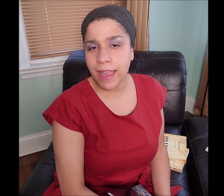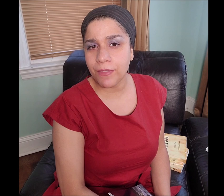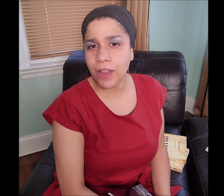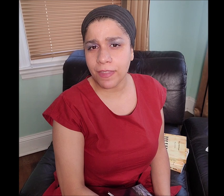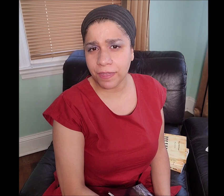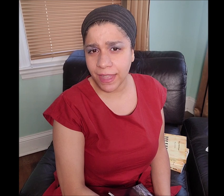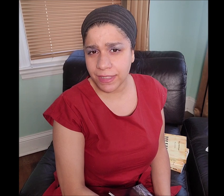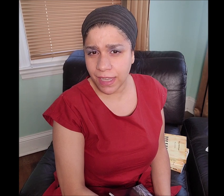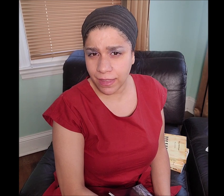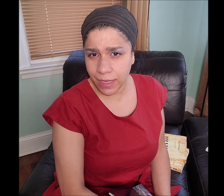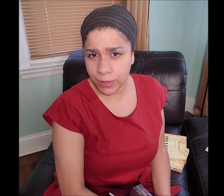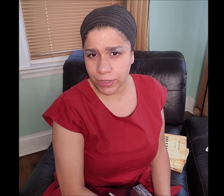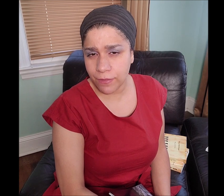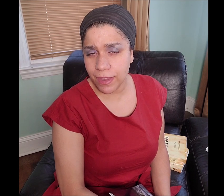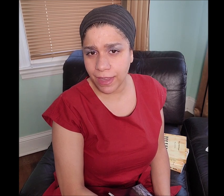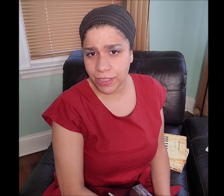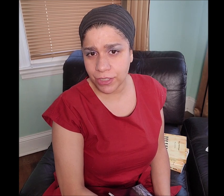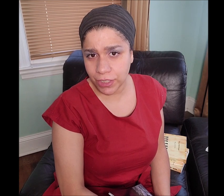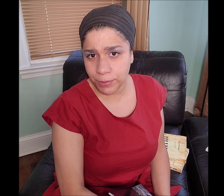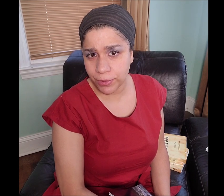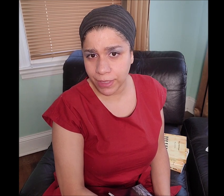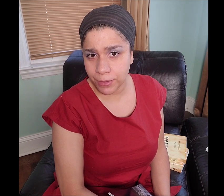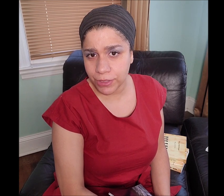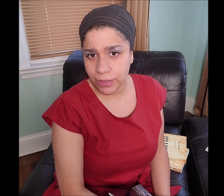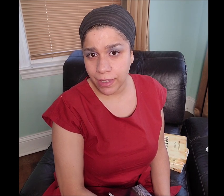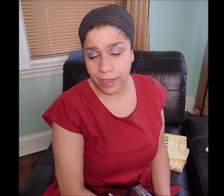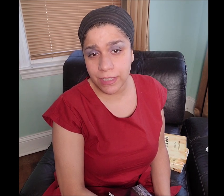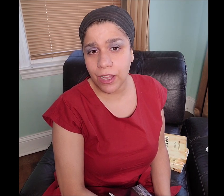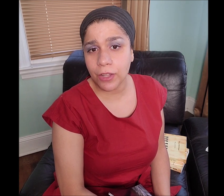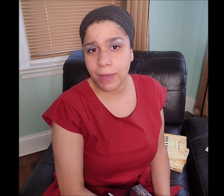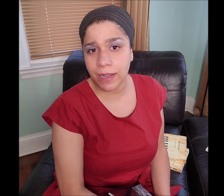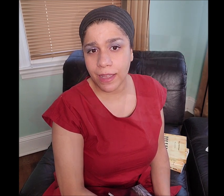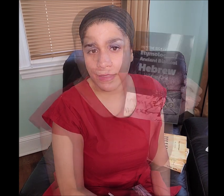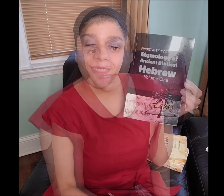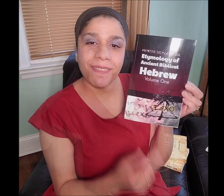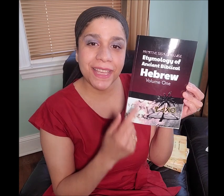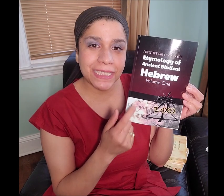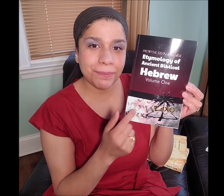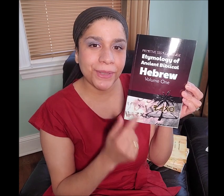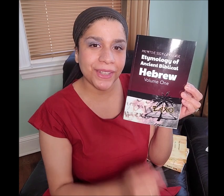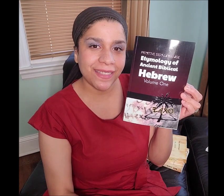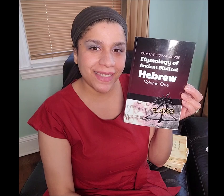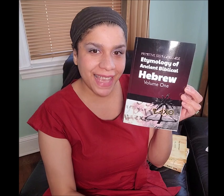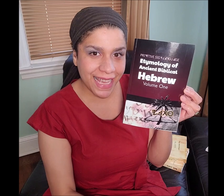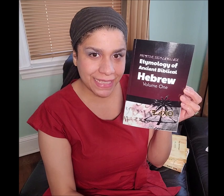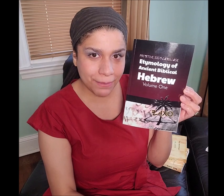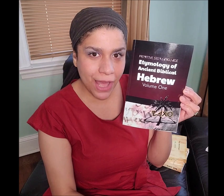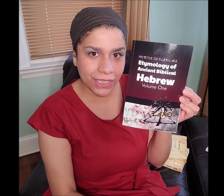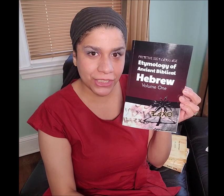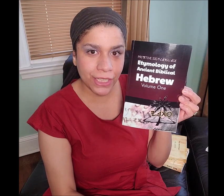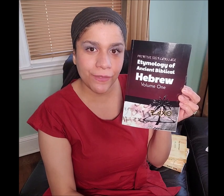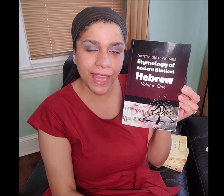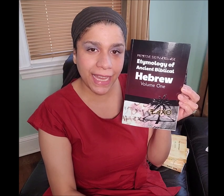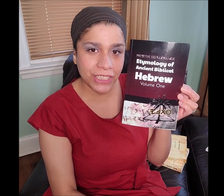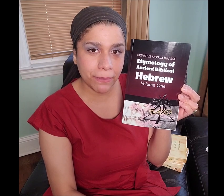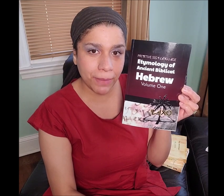I have the authentic language of the ancient Hebrew language and it's called "Manakahthey 𐤌𐤍𐤇𐤕𐤉". In this book, "The Etymology of Ancient